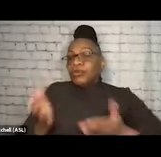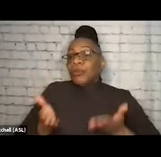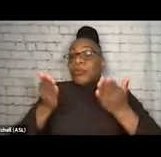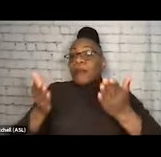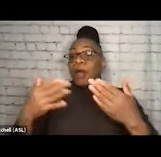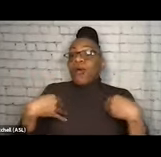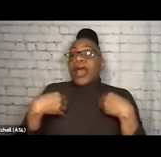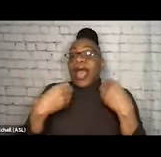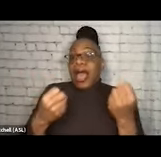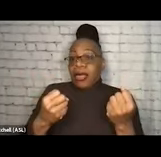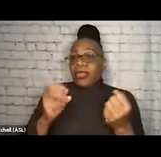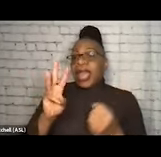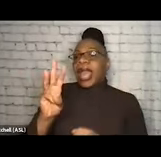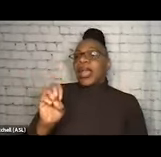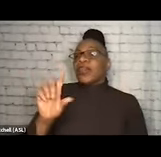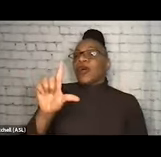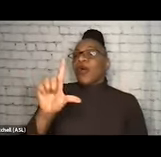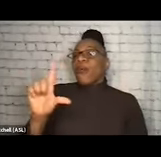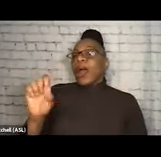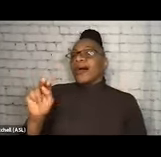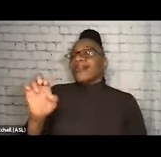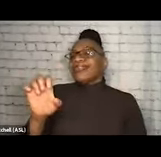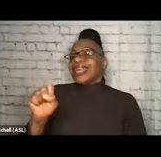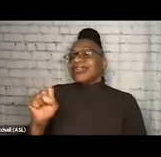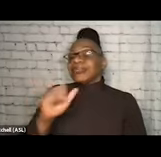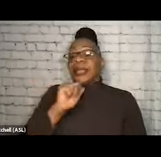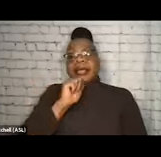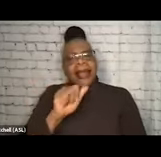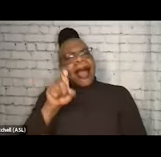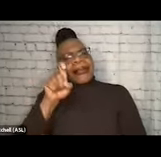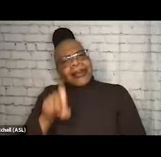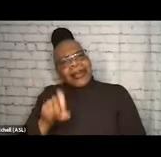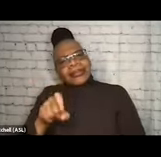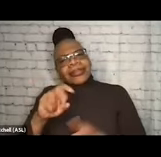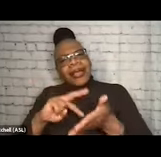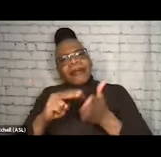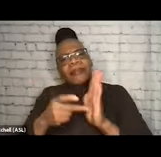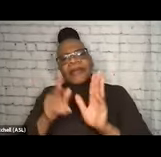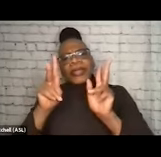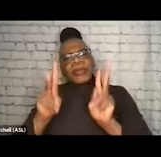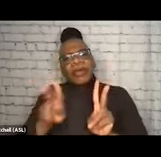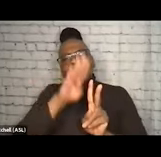and doesn't necessarily mean that they have to say, "I'm never gonna touch a substance. I'm never gonna do a drug.